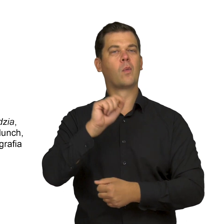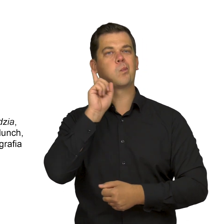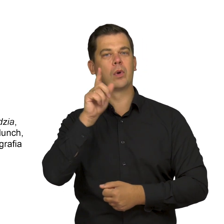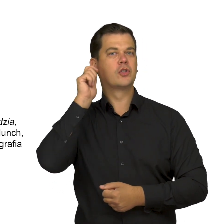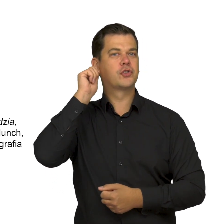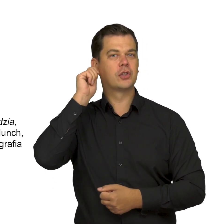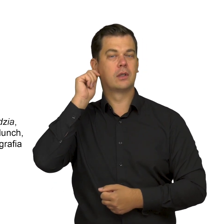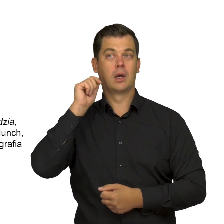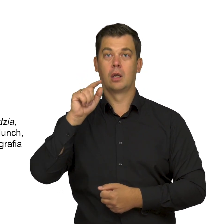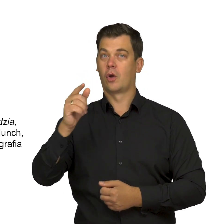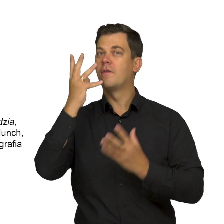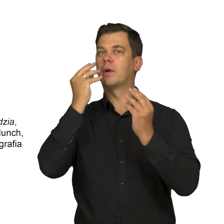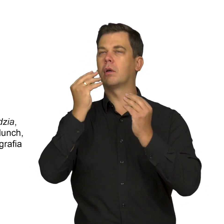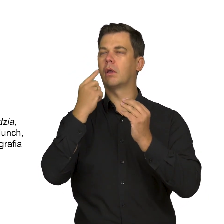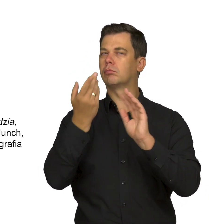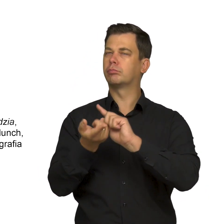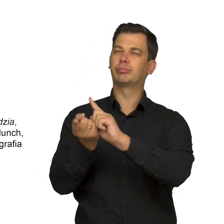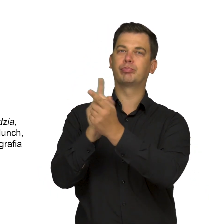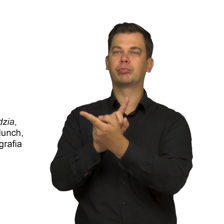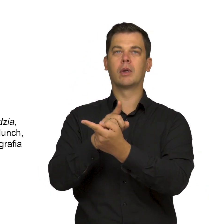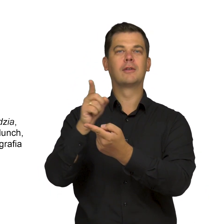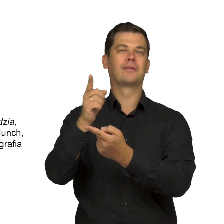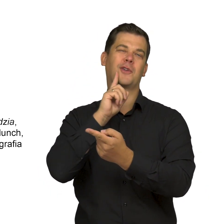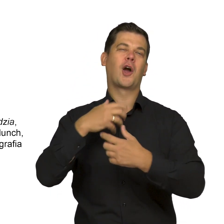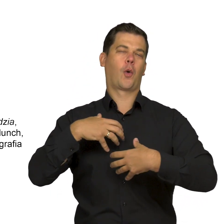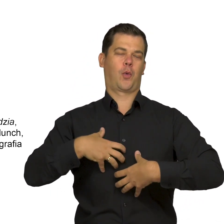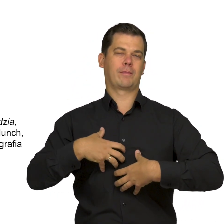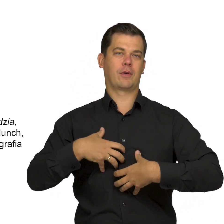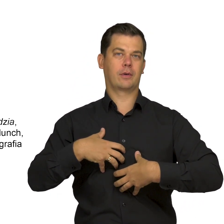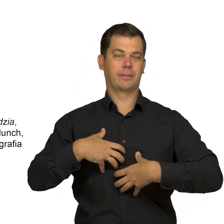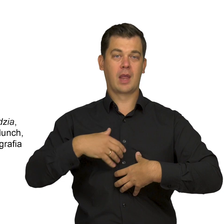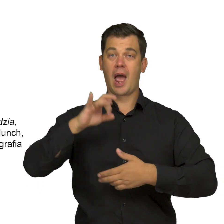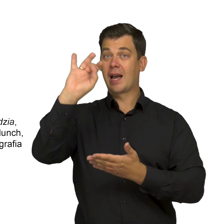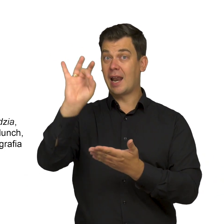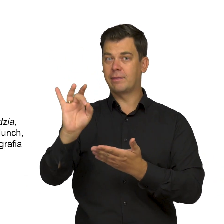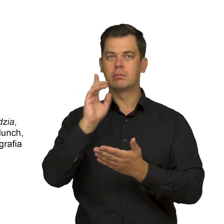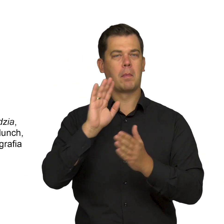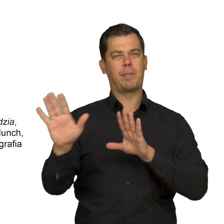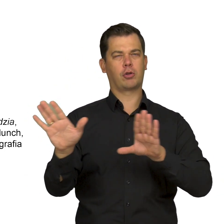in the clash of the sexes, here elevated to a grotesque dimension. The print shows two similar scenes: